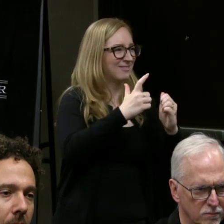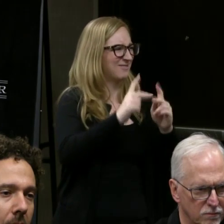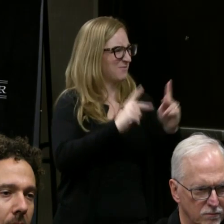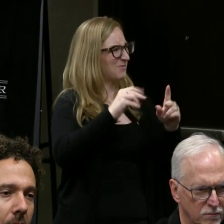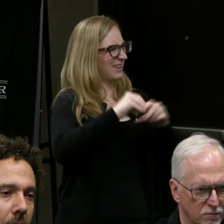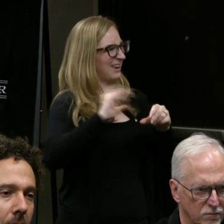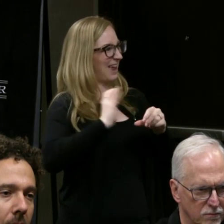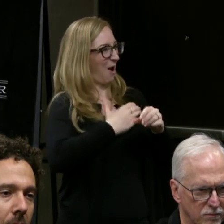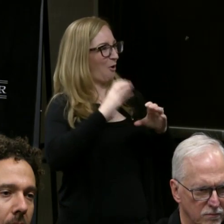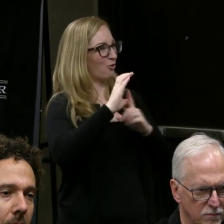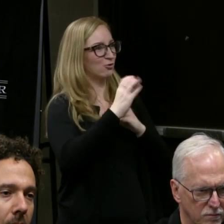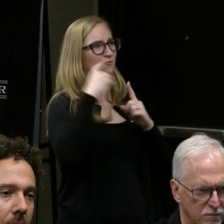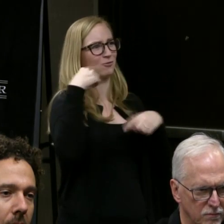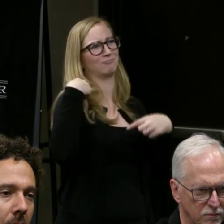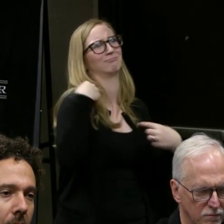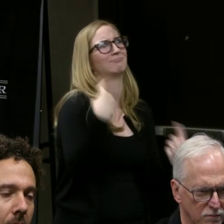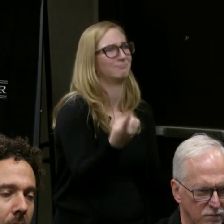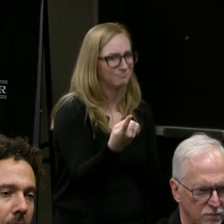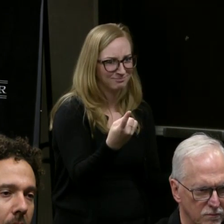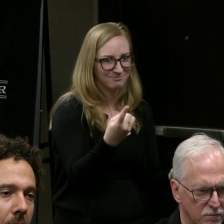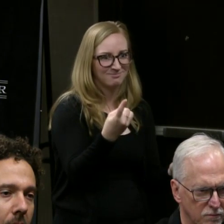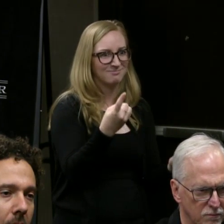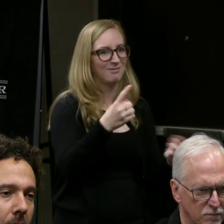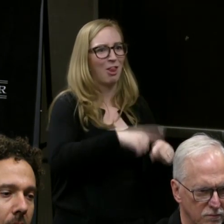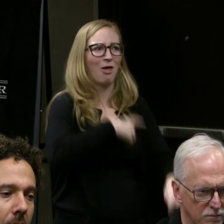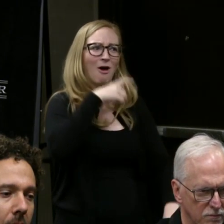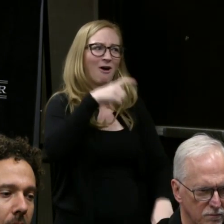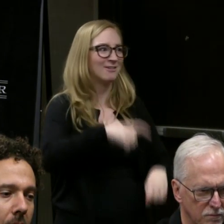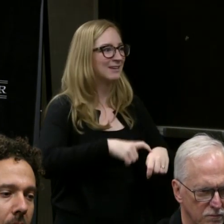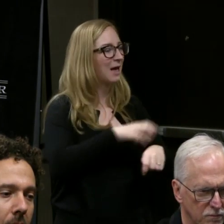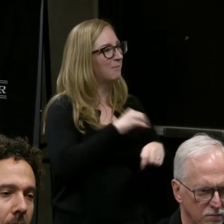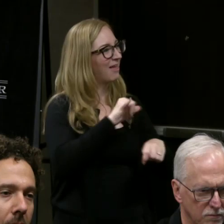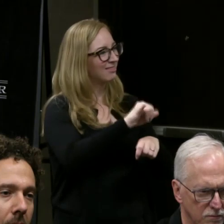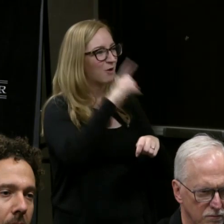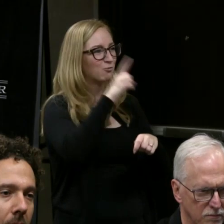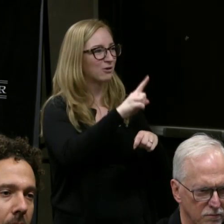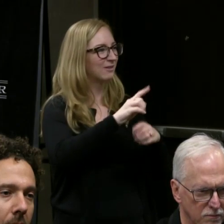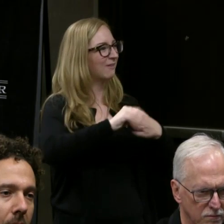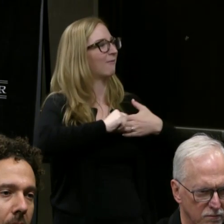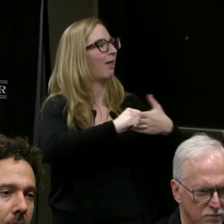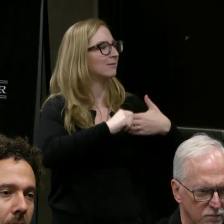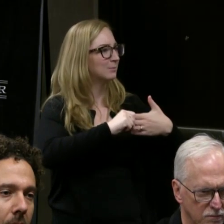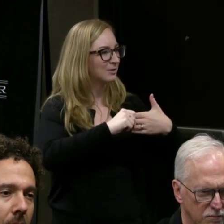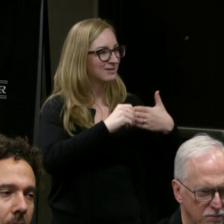that I think that basic learning, that flexibility, that understanding